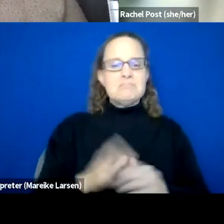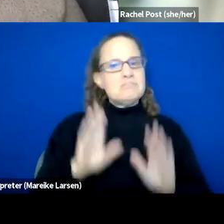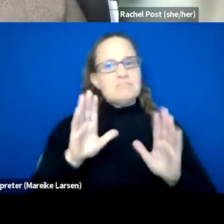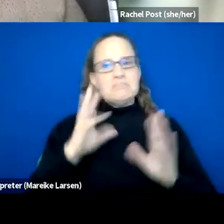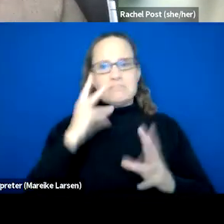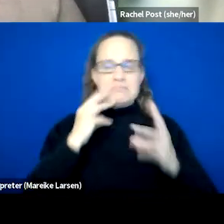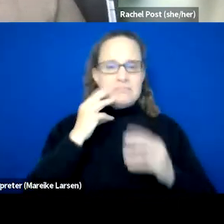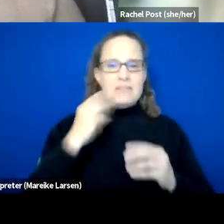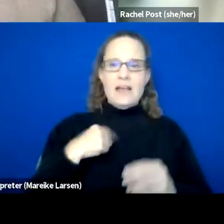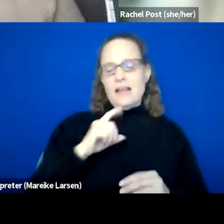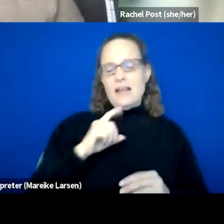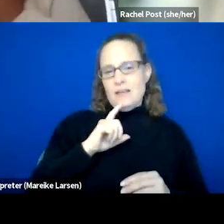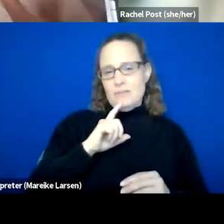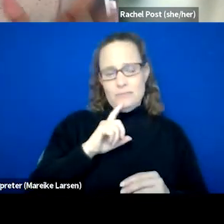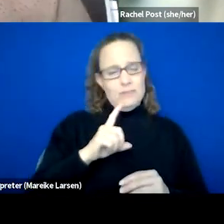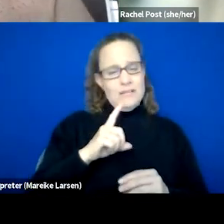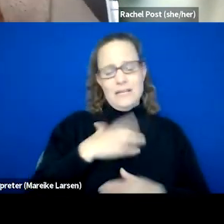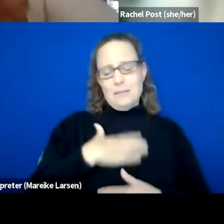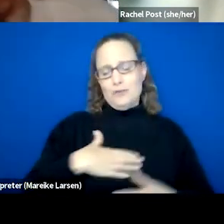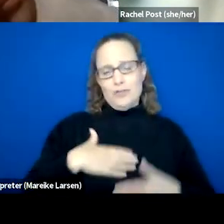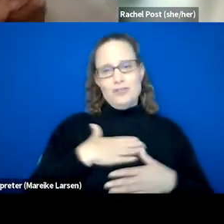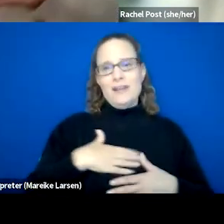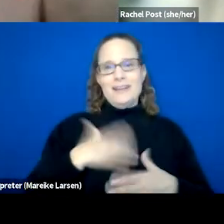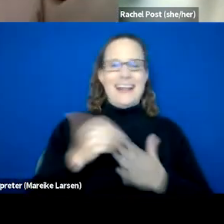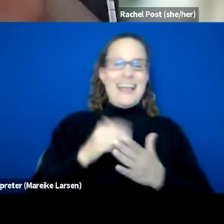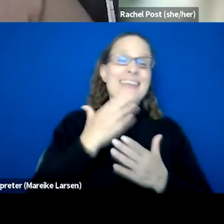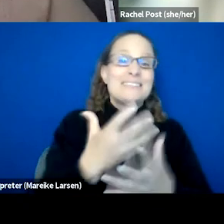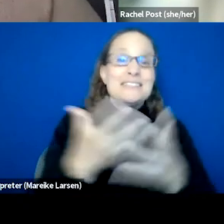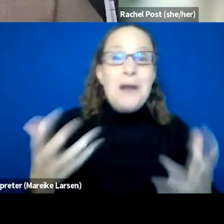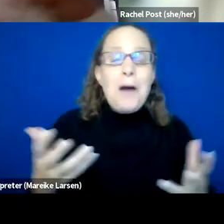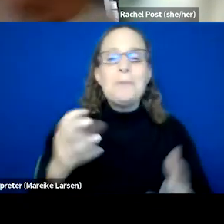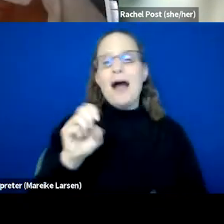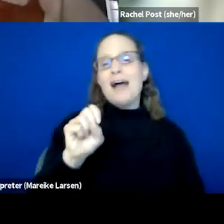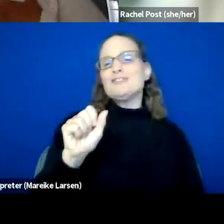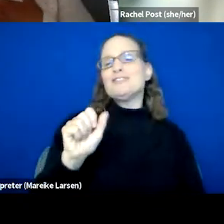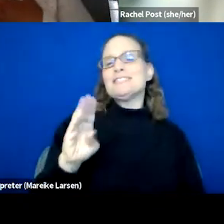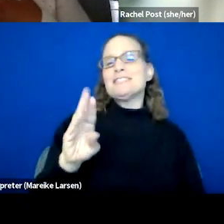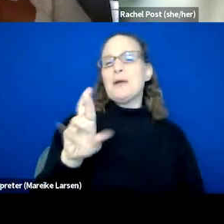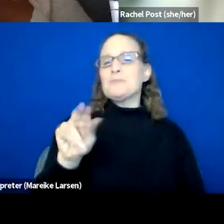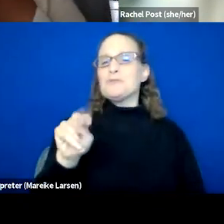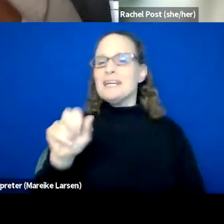and I truly, truly appreciate it. And again, thank you guys so much Sabrina and Jacob for your time for actually taking time with me